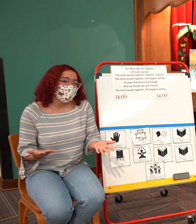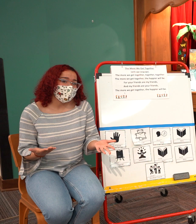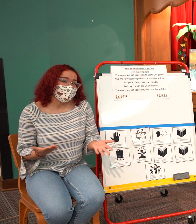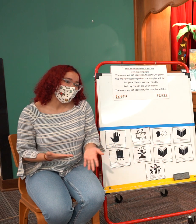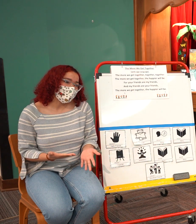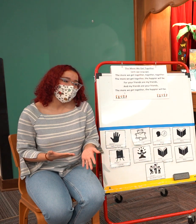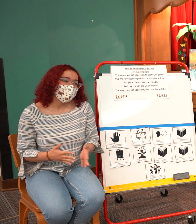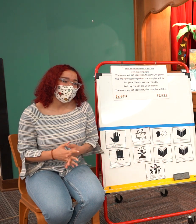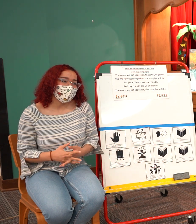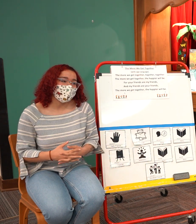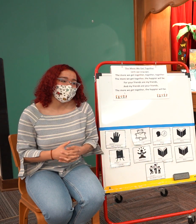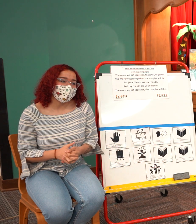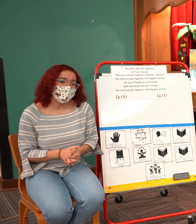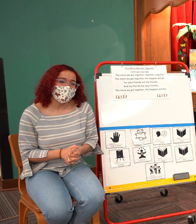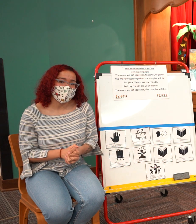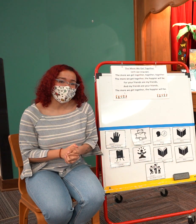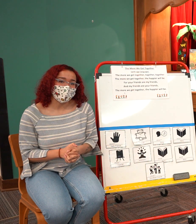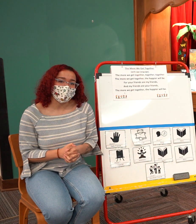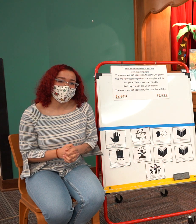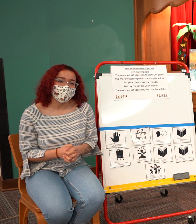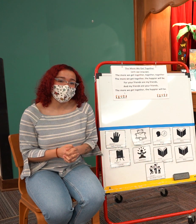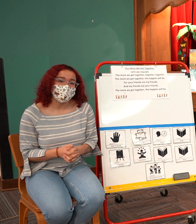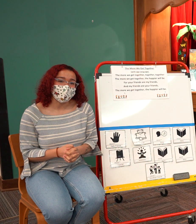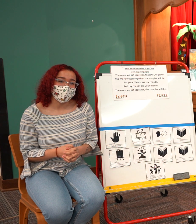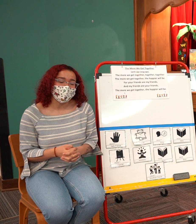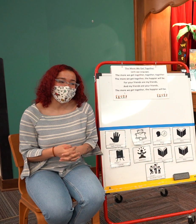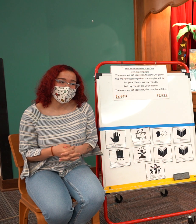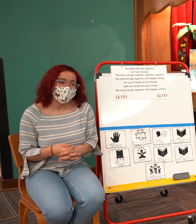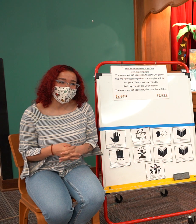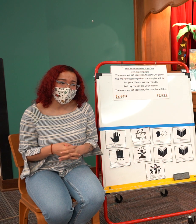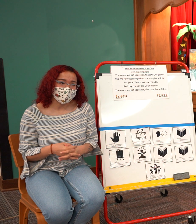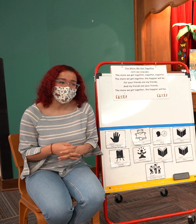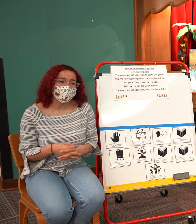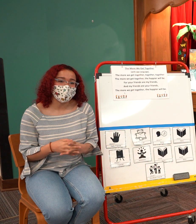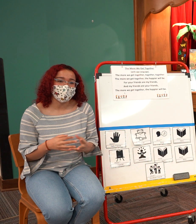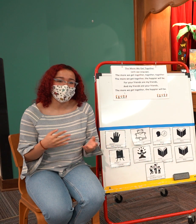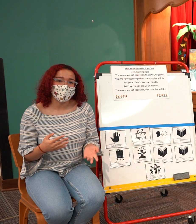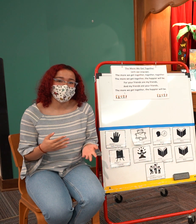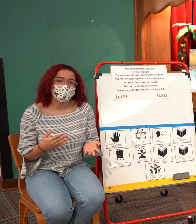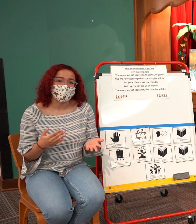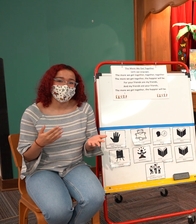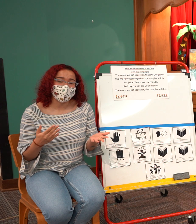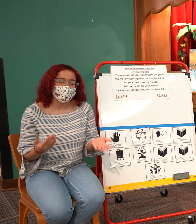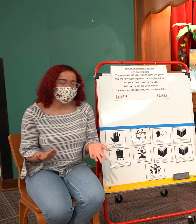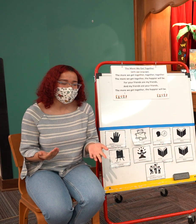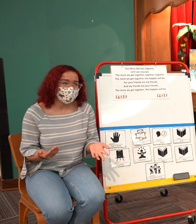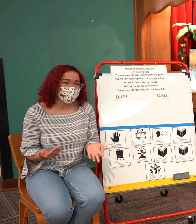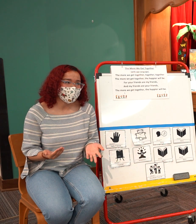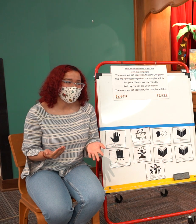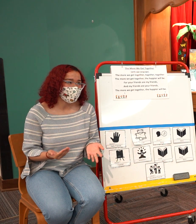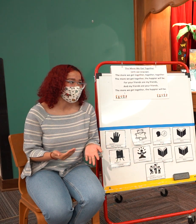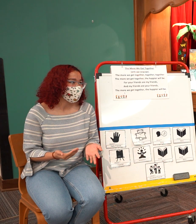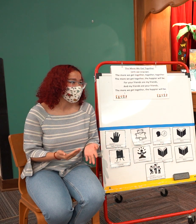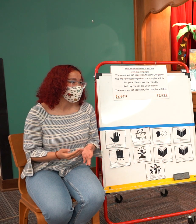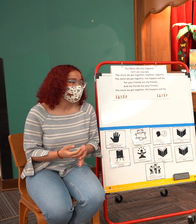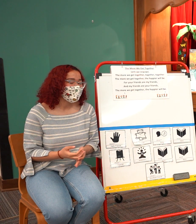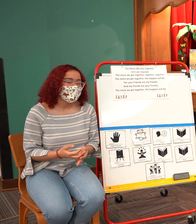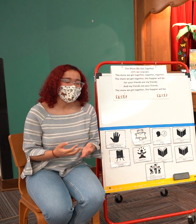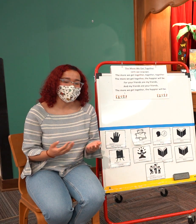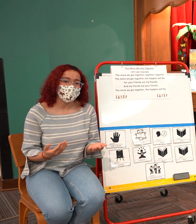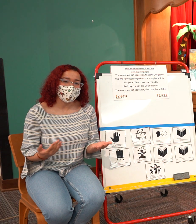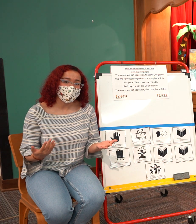is that when i was young my dad and i would go to minnehaha falls and we would hunt for